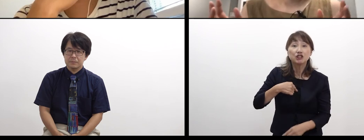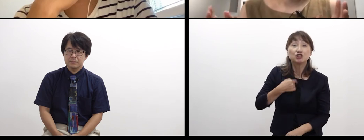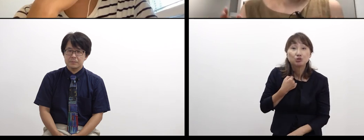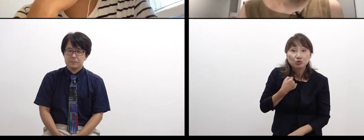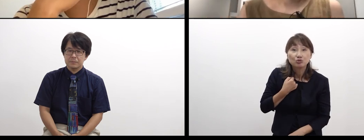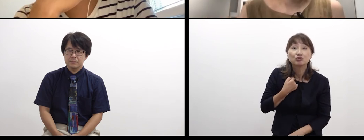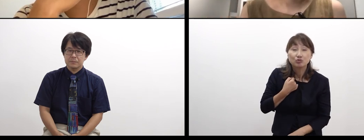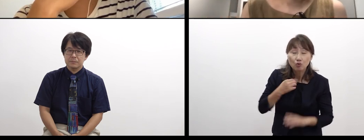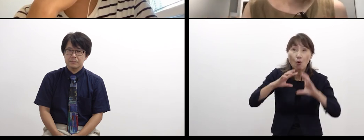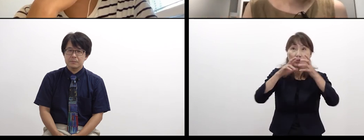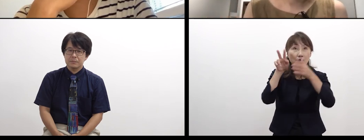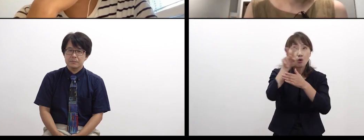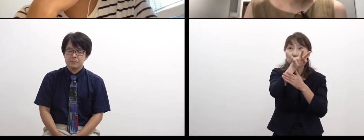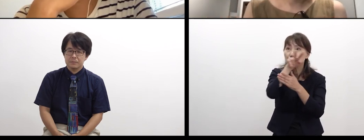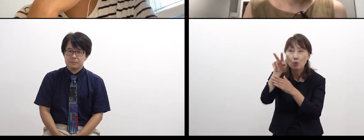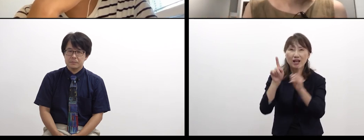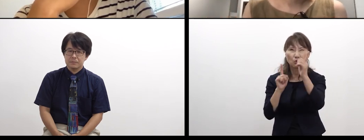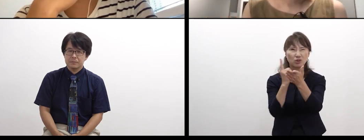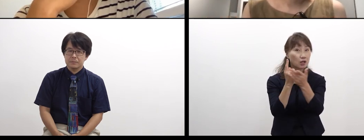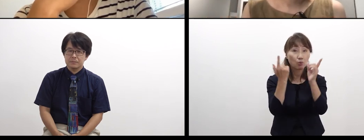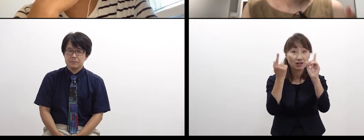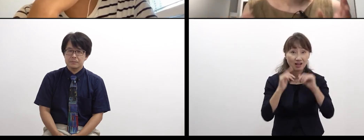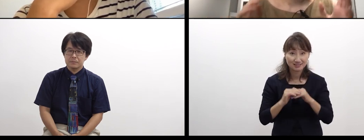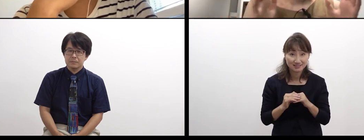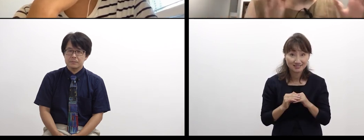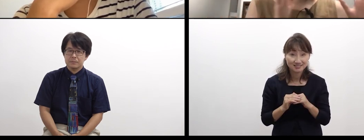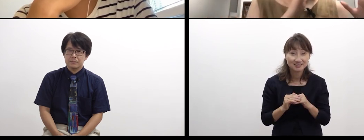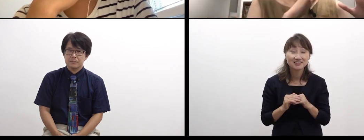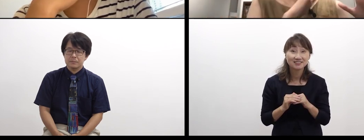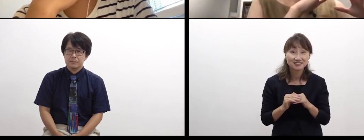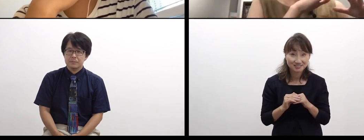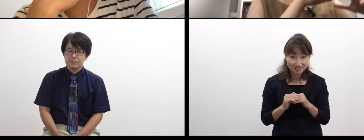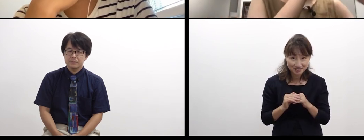or we have